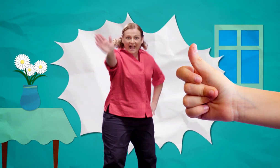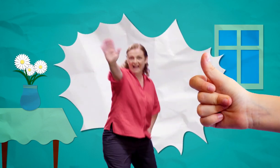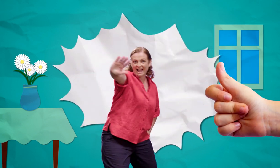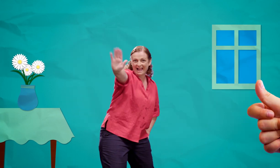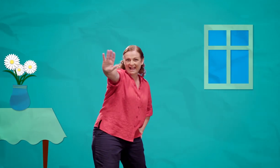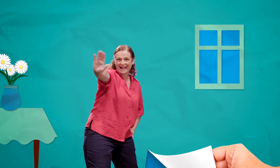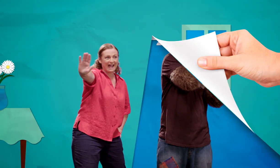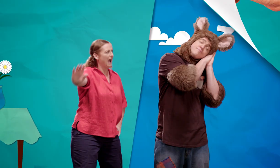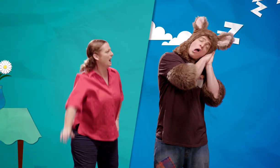Hello!